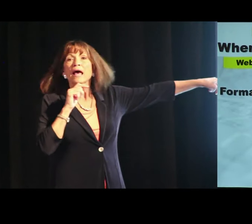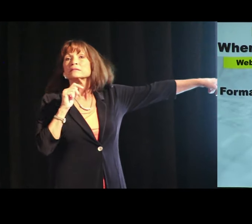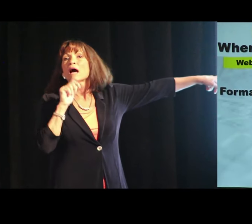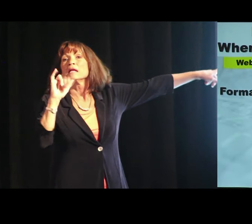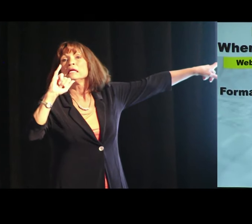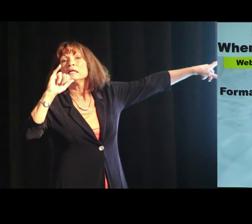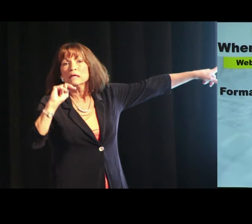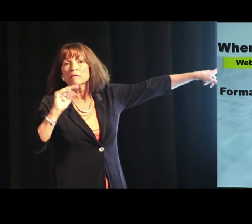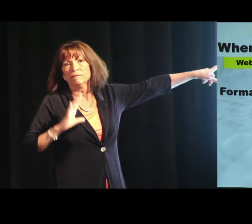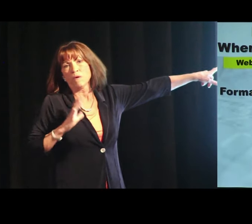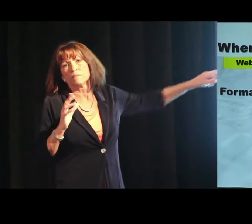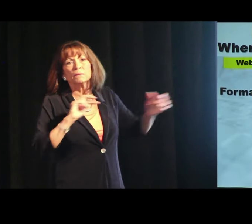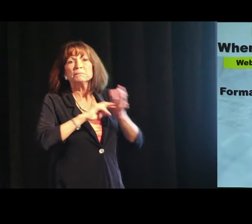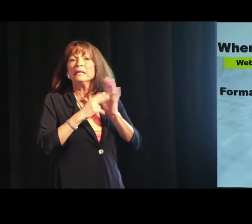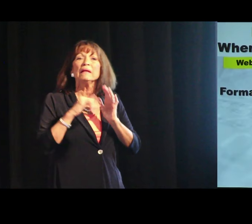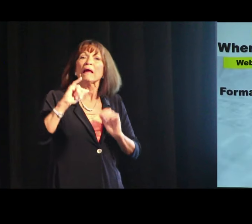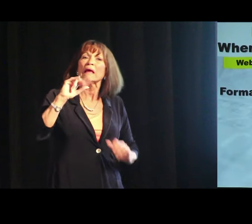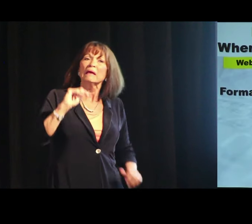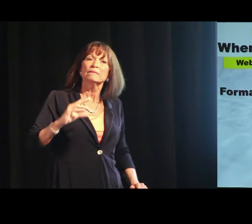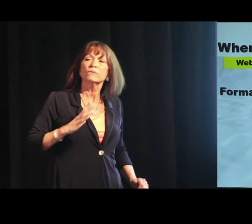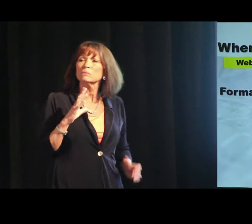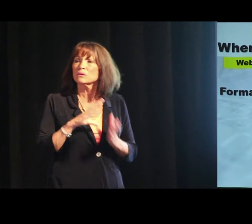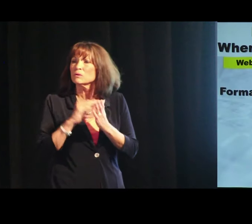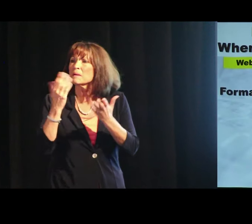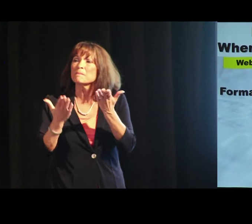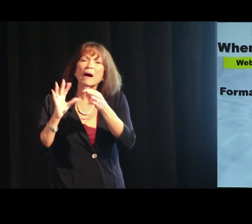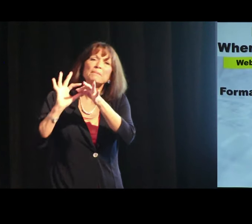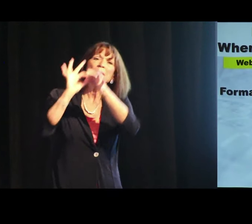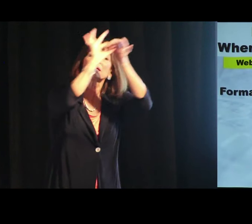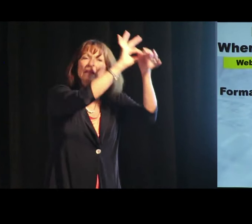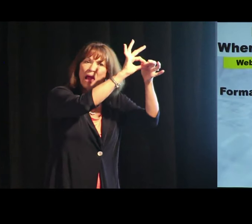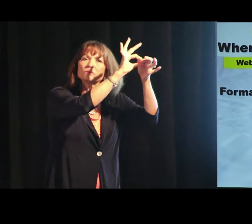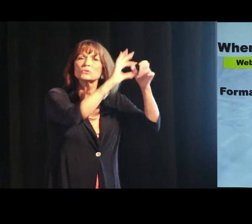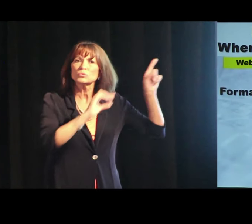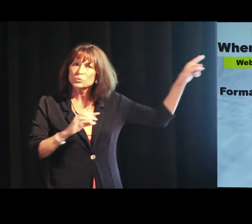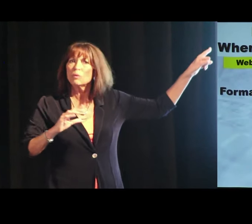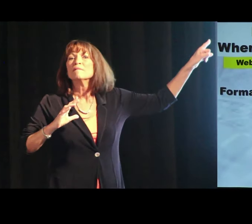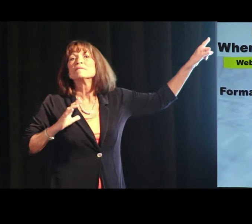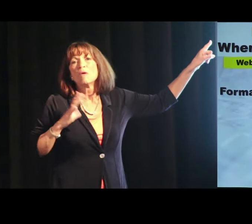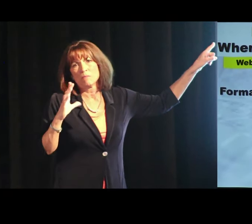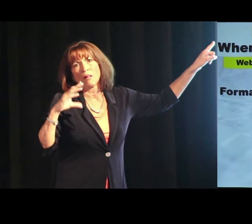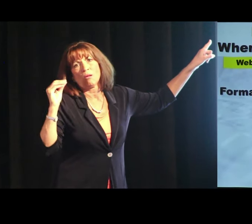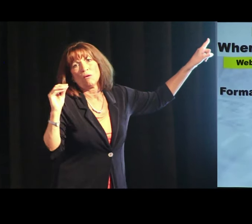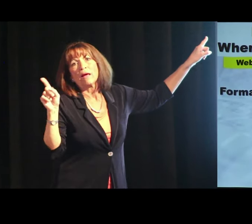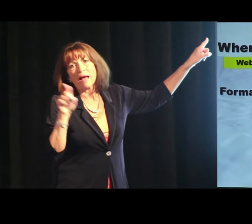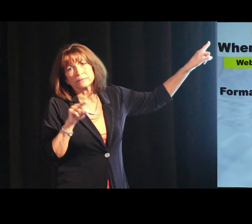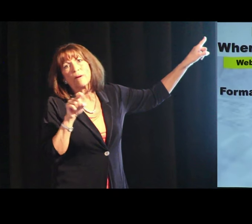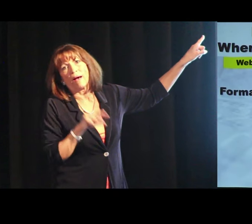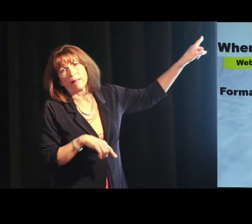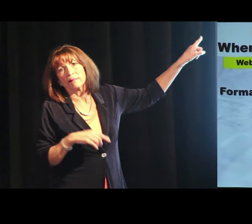That’s informal, meaning – Making a connection. It’s maybe connected to formal learning by a question